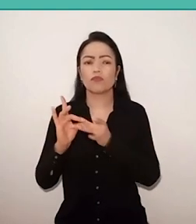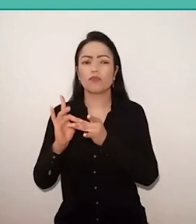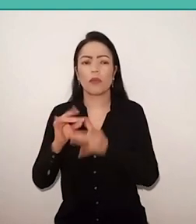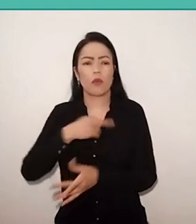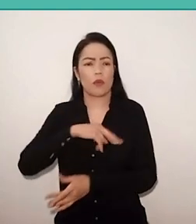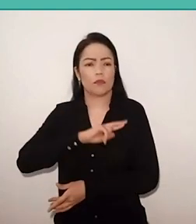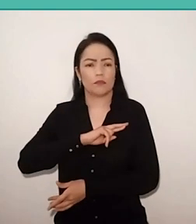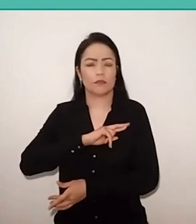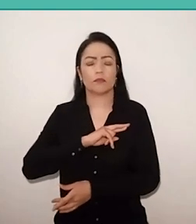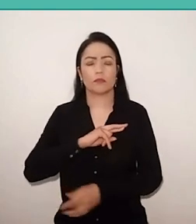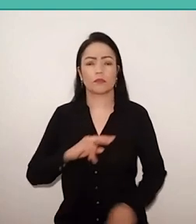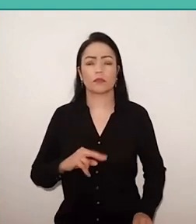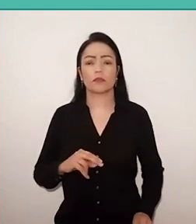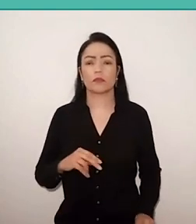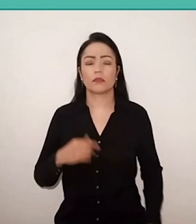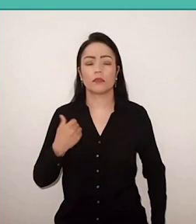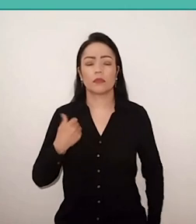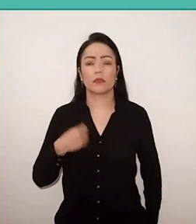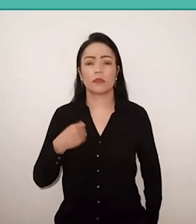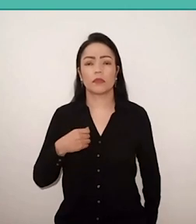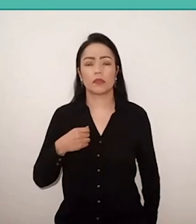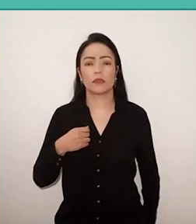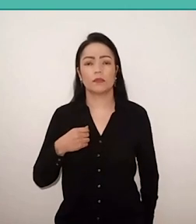Hence the need to reinvent Freire's contribution